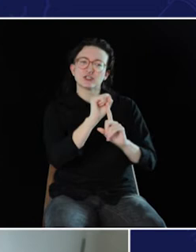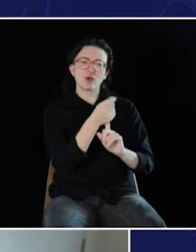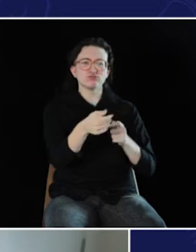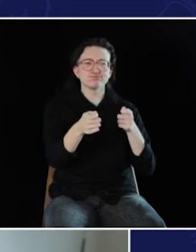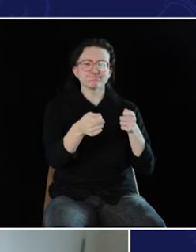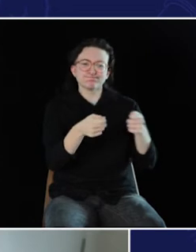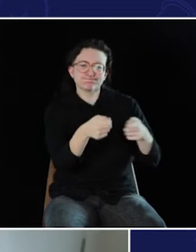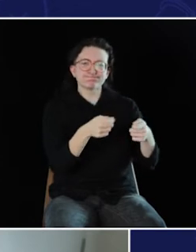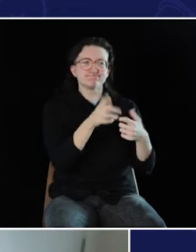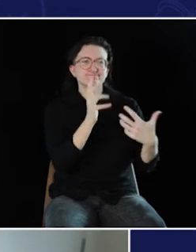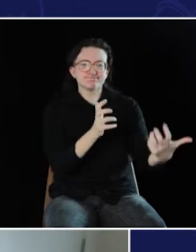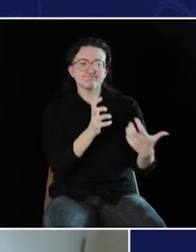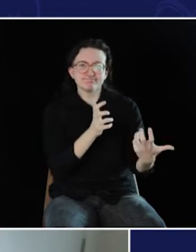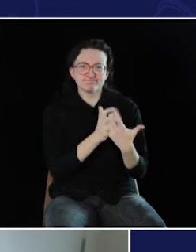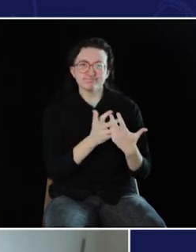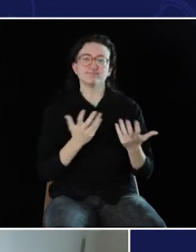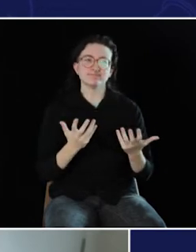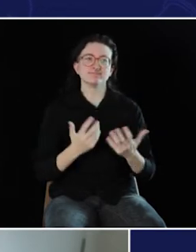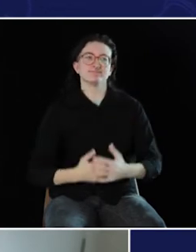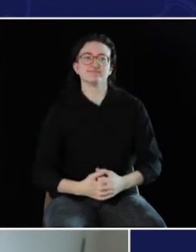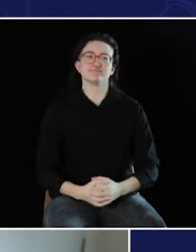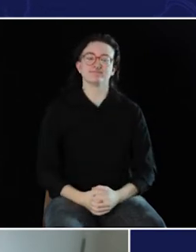you really can shape the situation to what you need to.